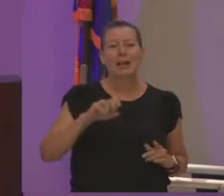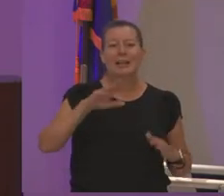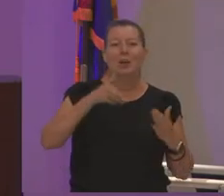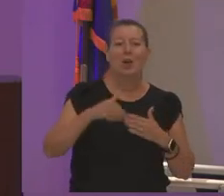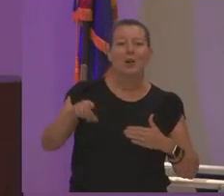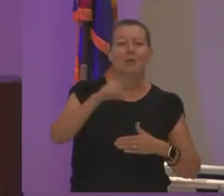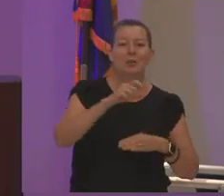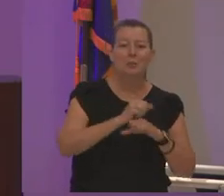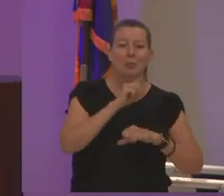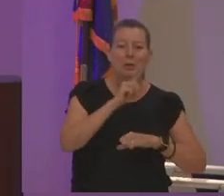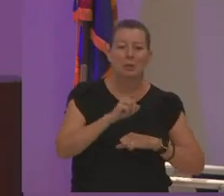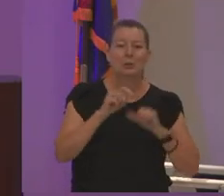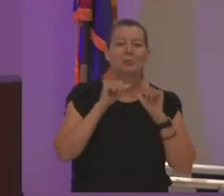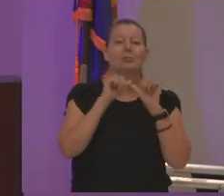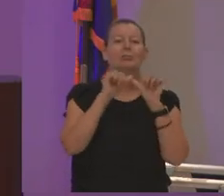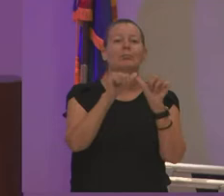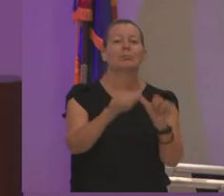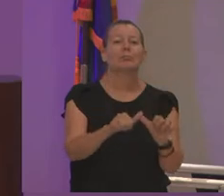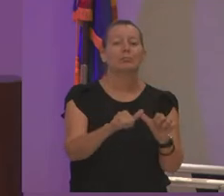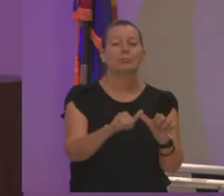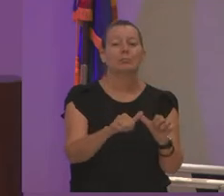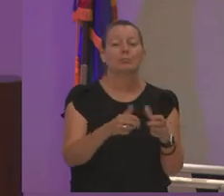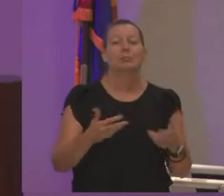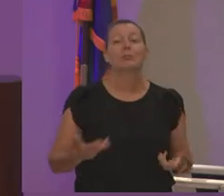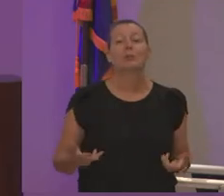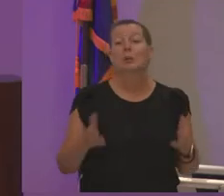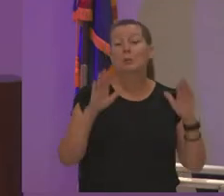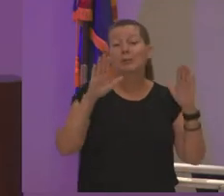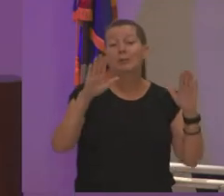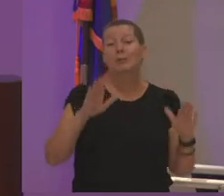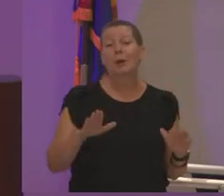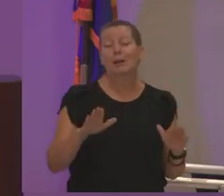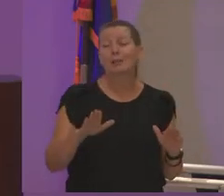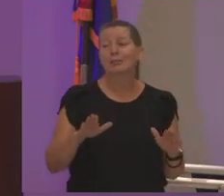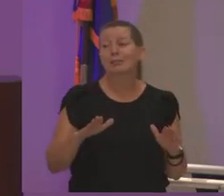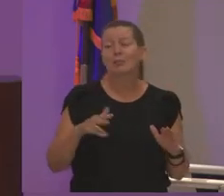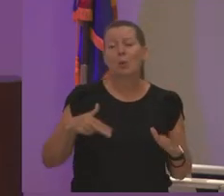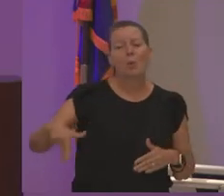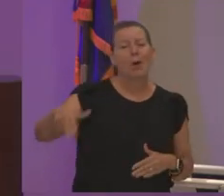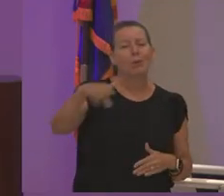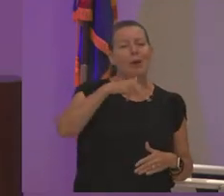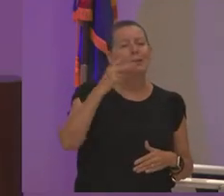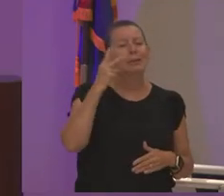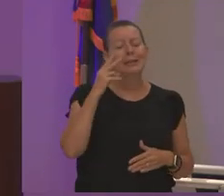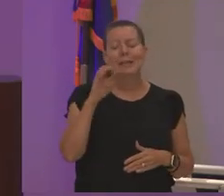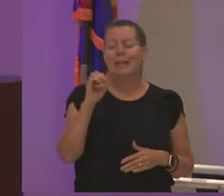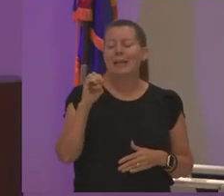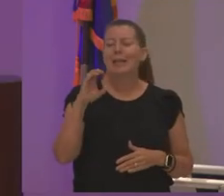we go forward and so it was great to walk around and see the ecosystem of the enrollment center